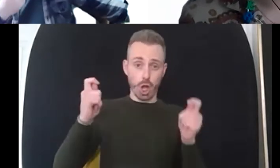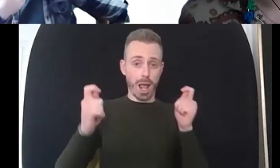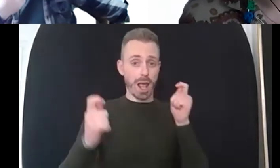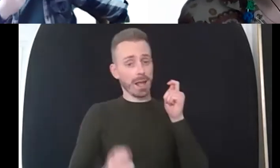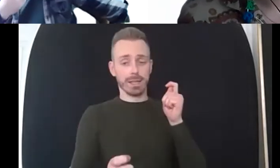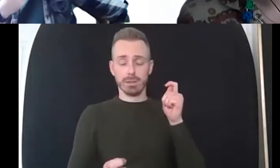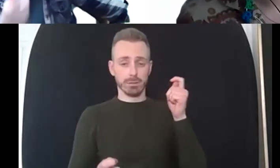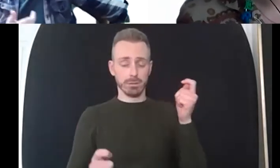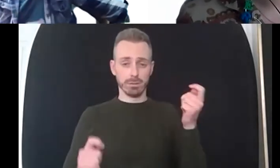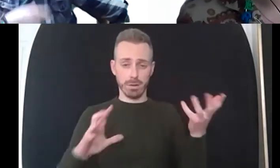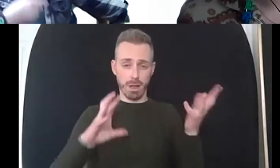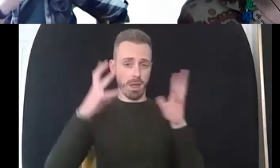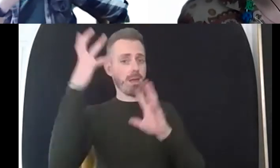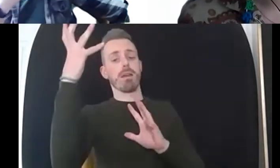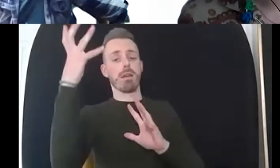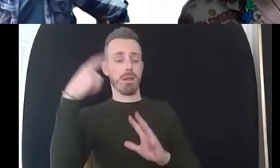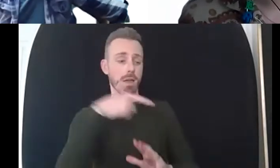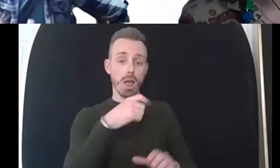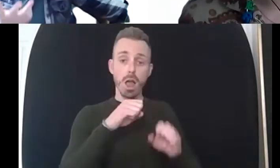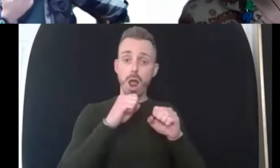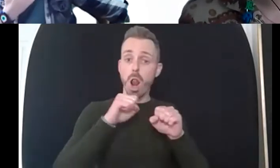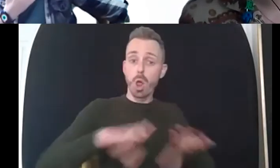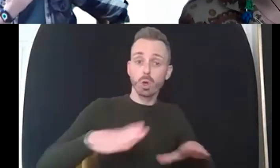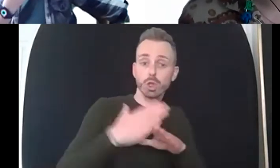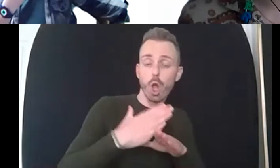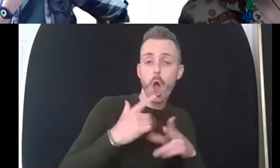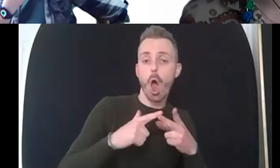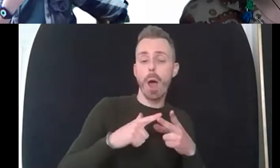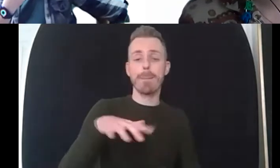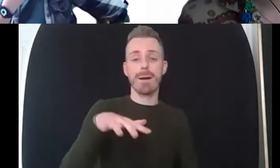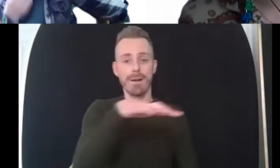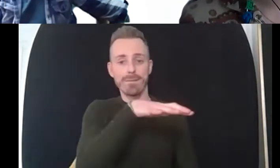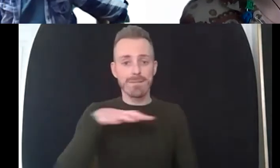they disconnect from the family their family don't want to speak to them again maybe their children